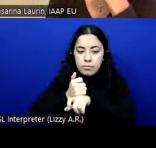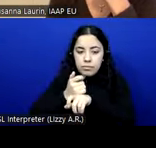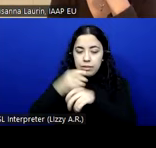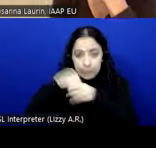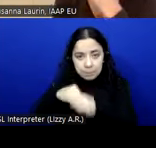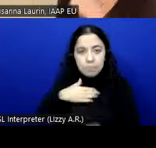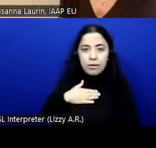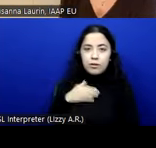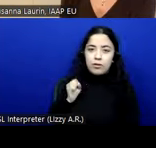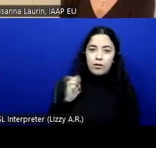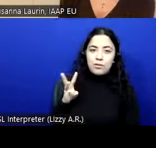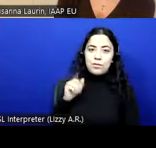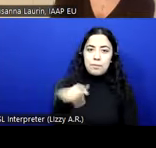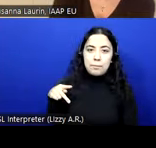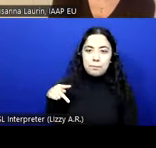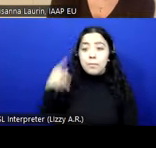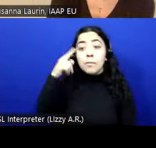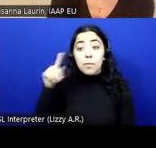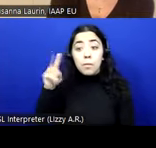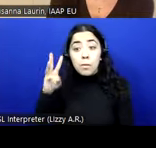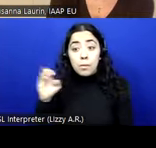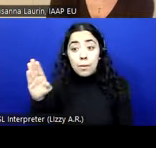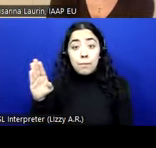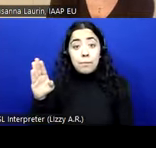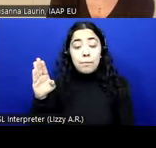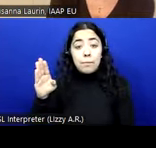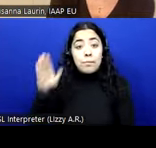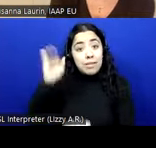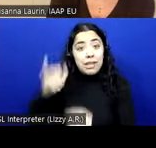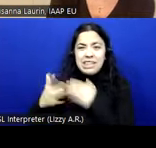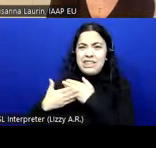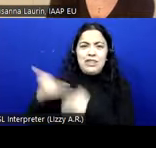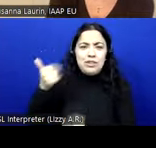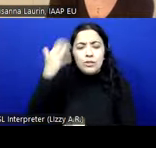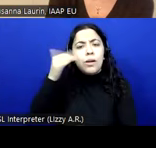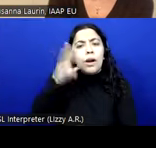In the web domain, this is in fact easier because where browsers have the possibility